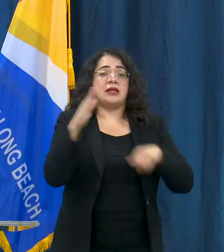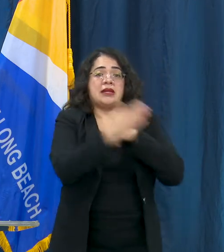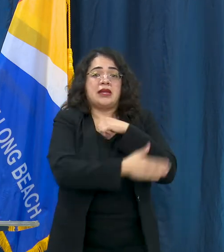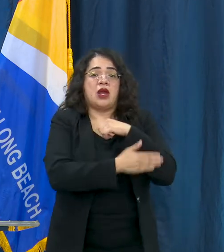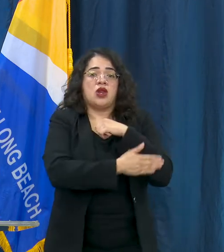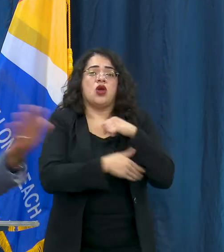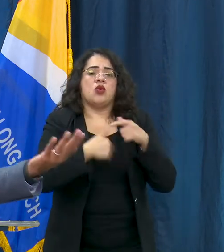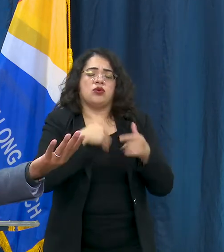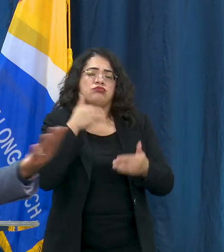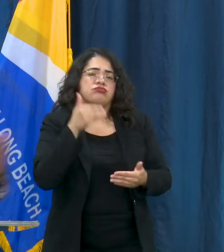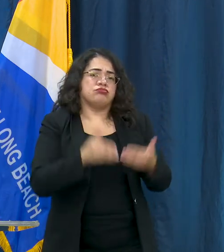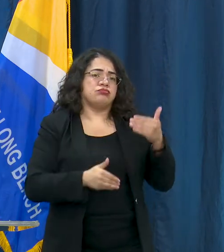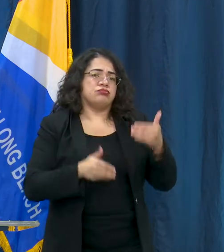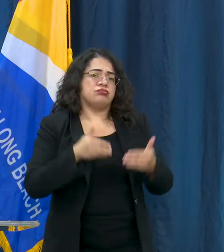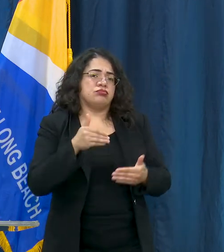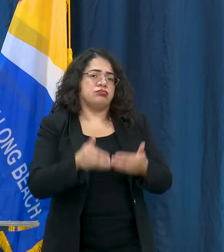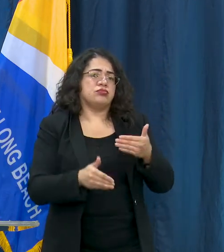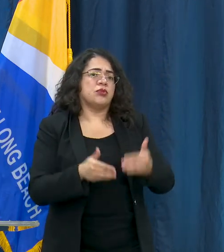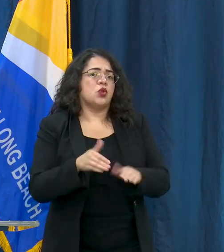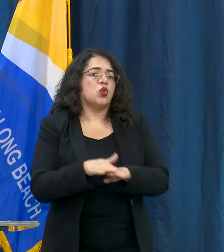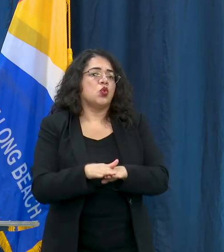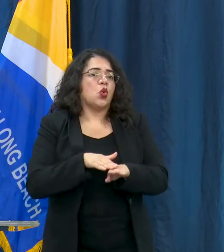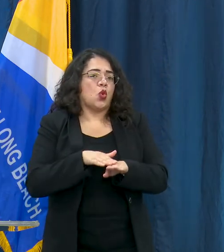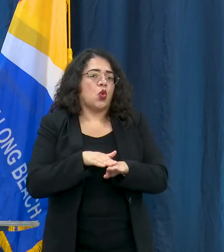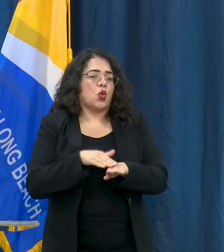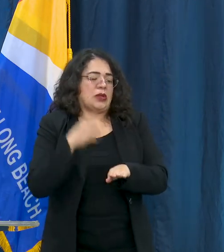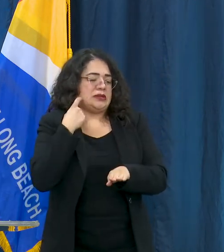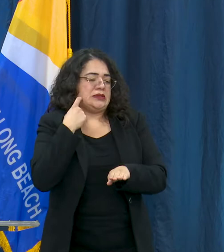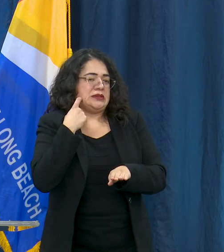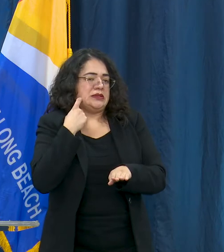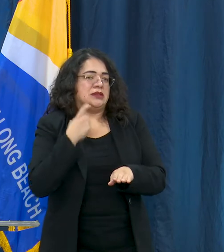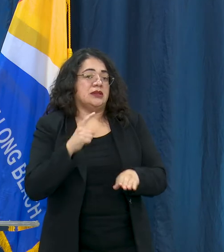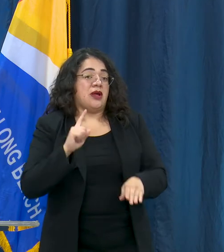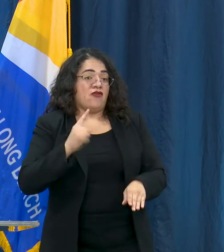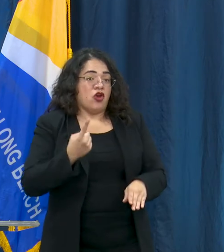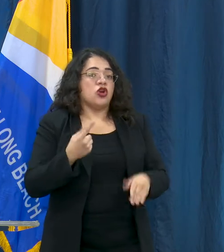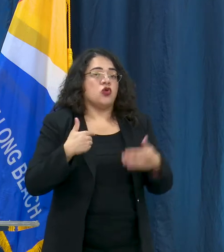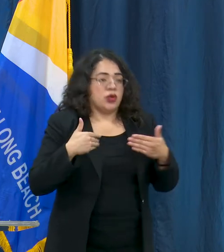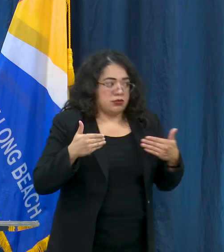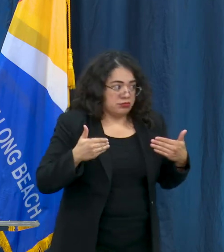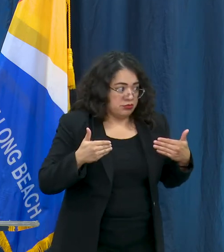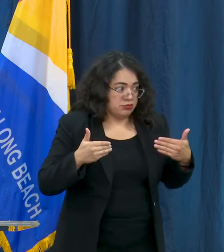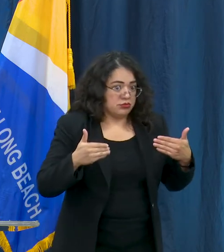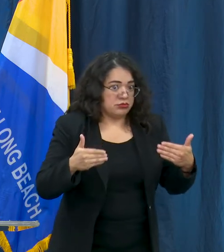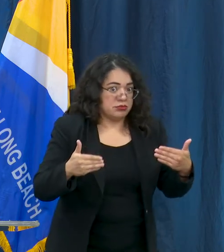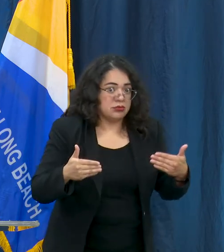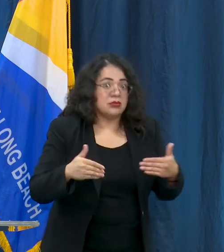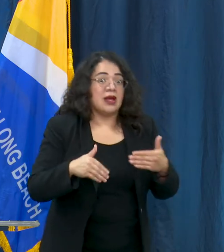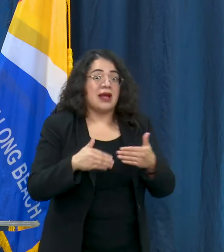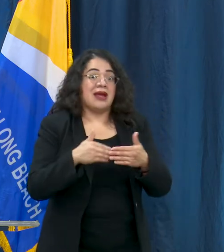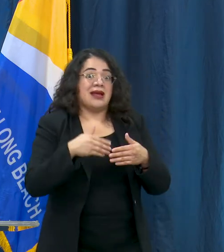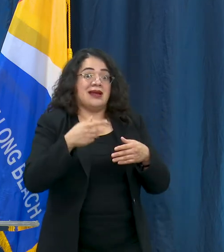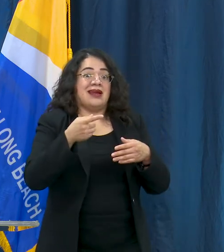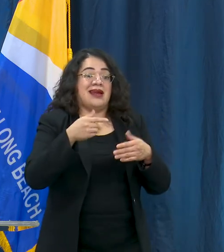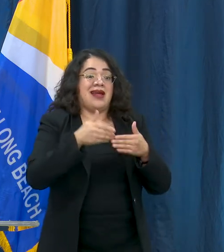slower in this last round than the rest of the state. There are some activities that Dr. Davis